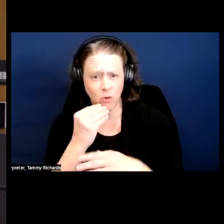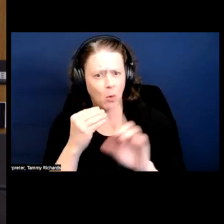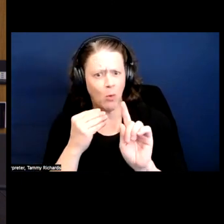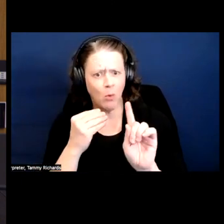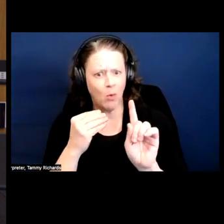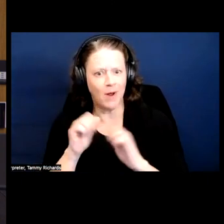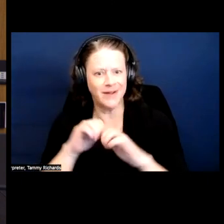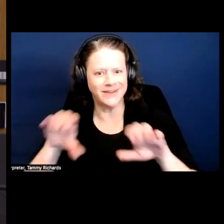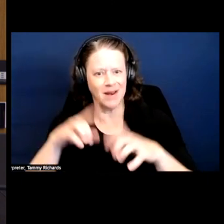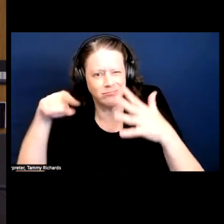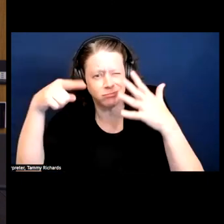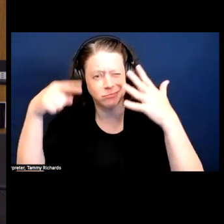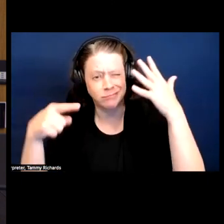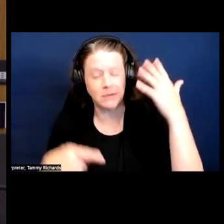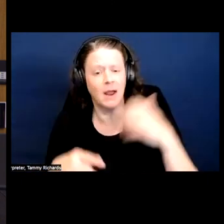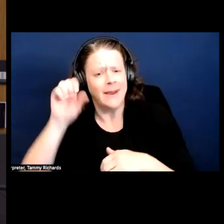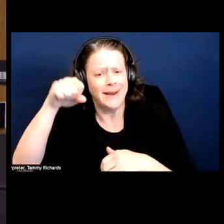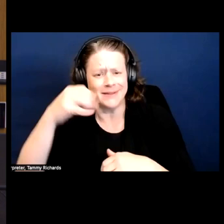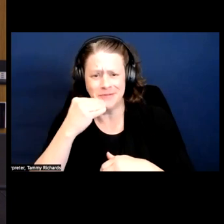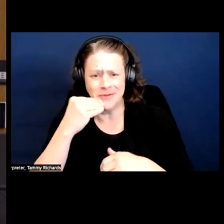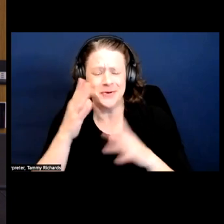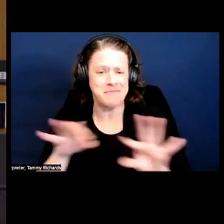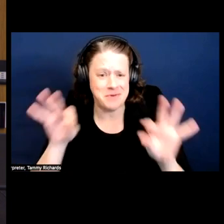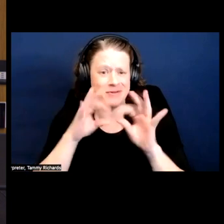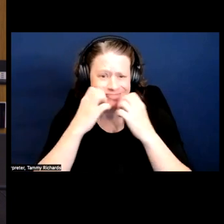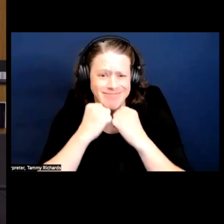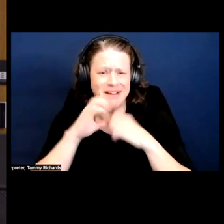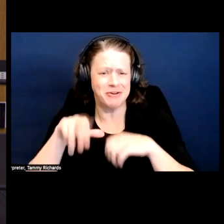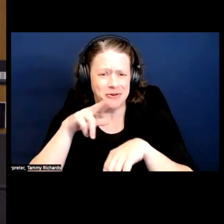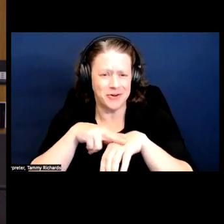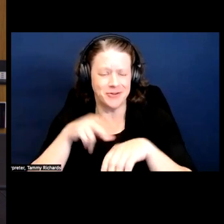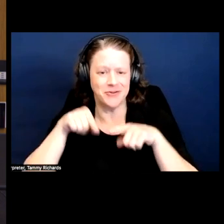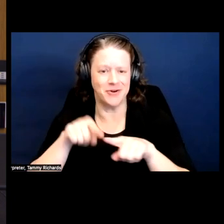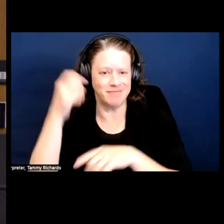that was very important, to feed people, and still remains important to feed people in our movement work.